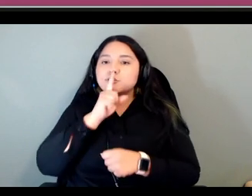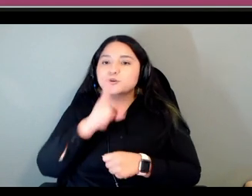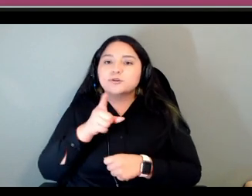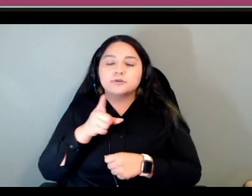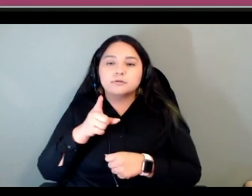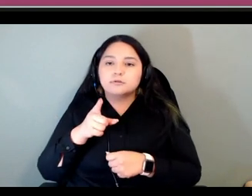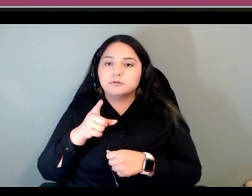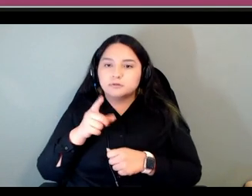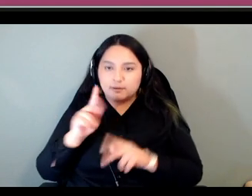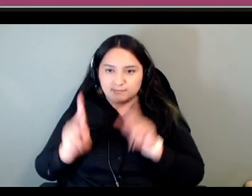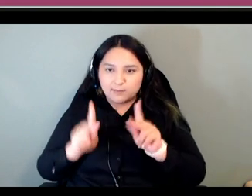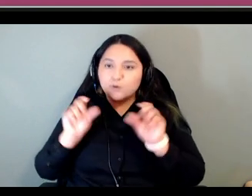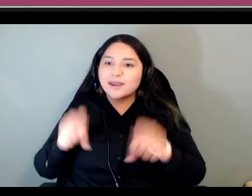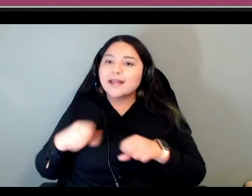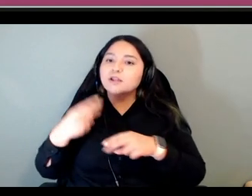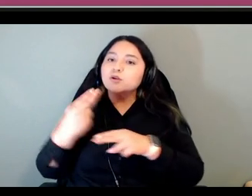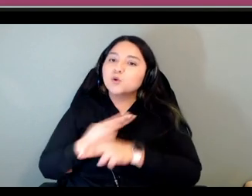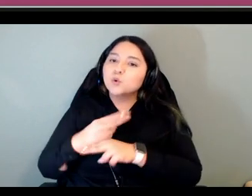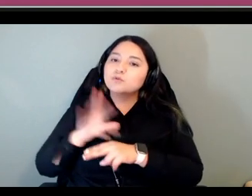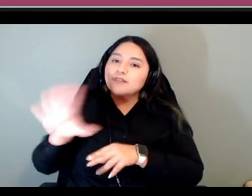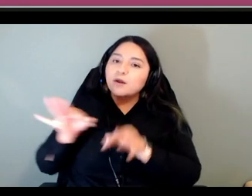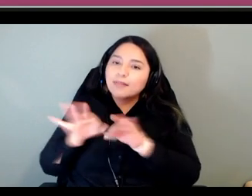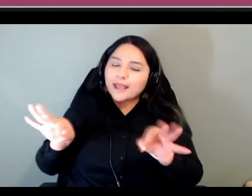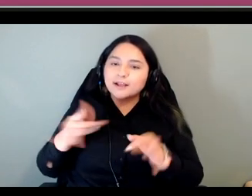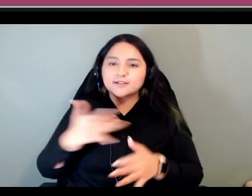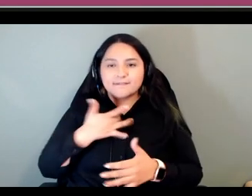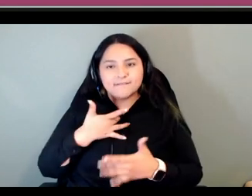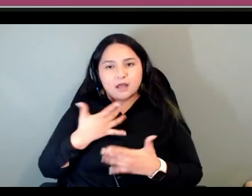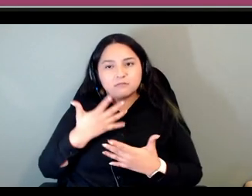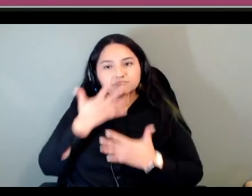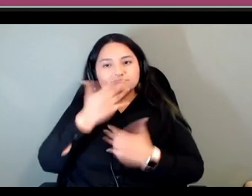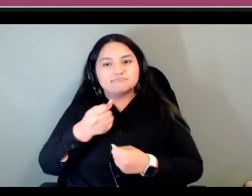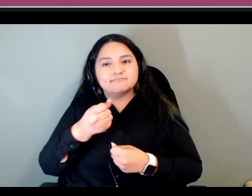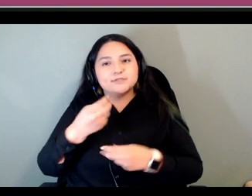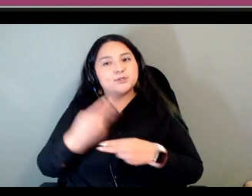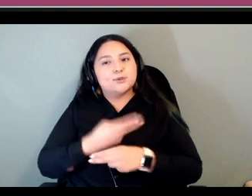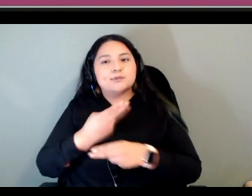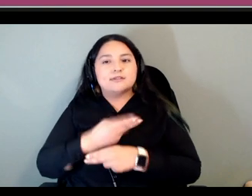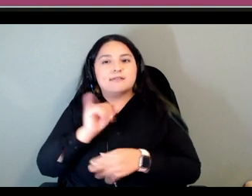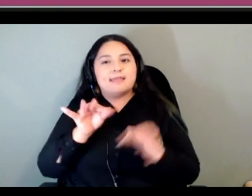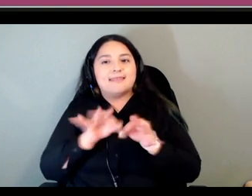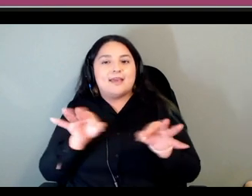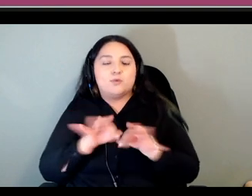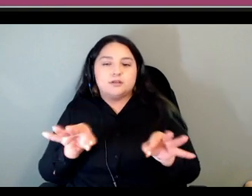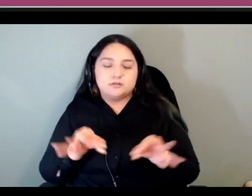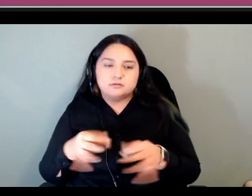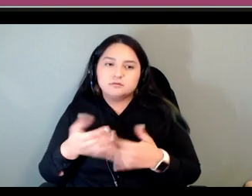use the language and feel confident in using the language immediately so all of these these